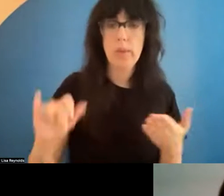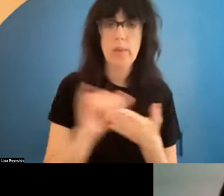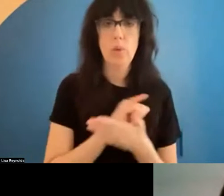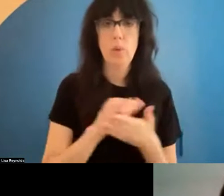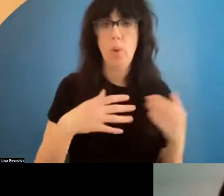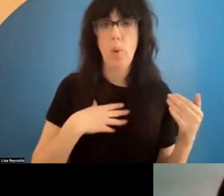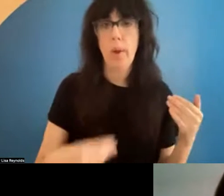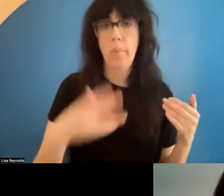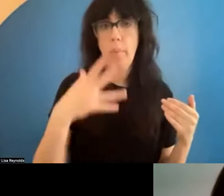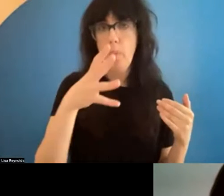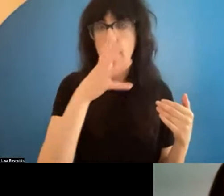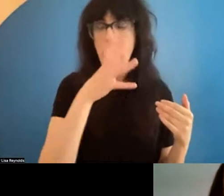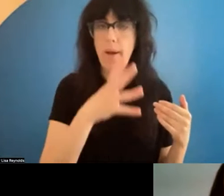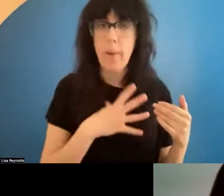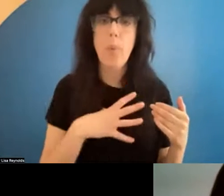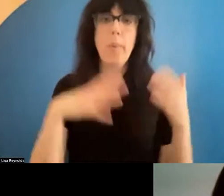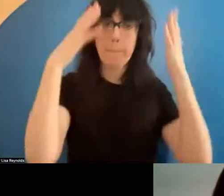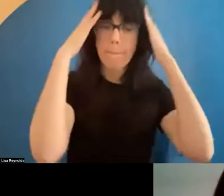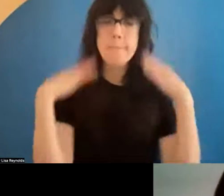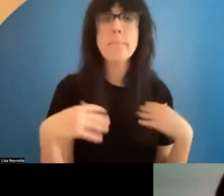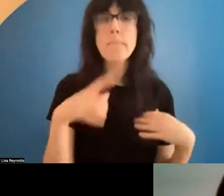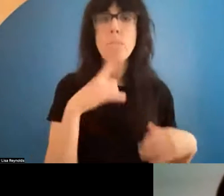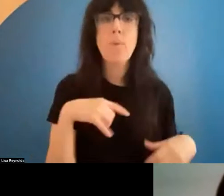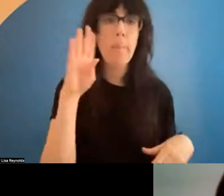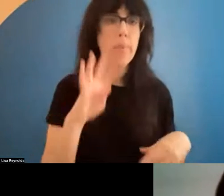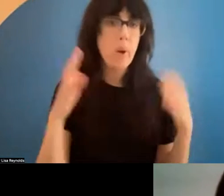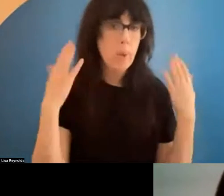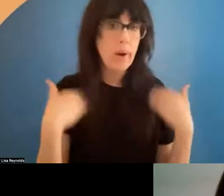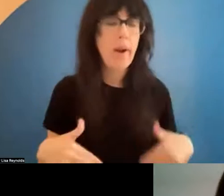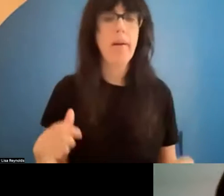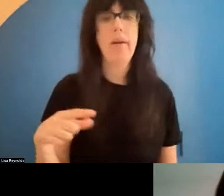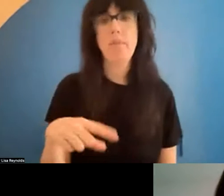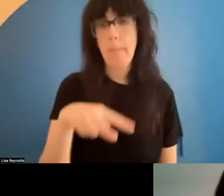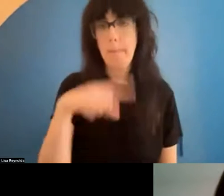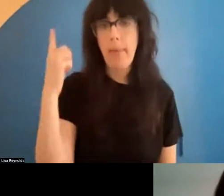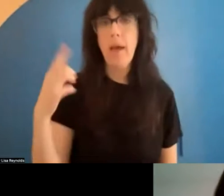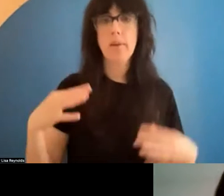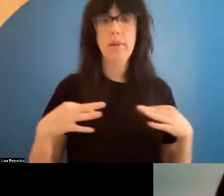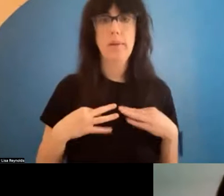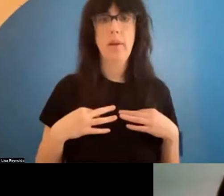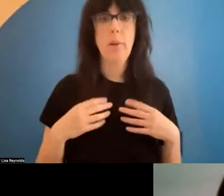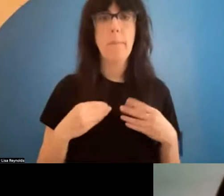Lenape land in Queens, New York. I have long reddish brown air